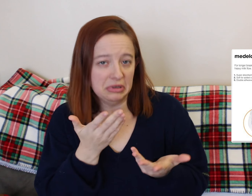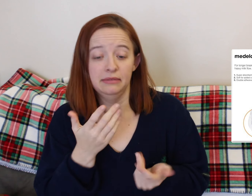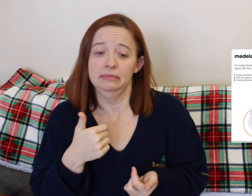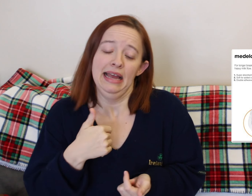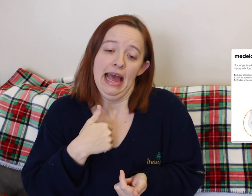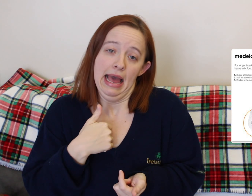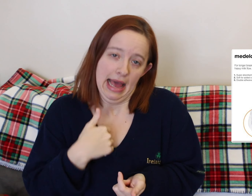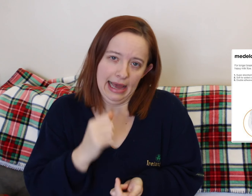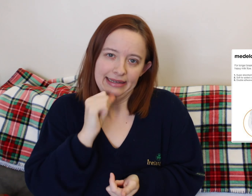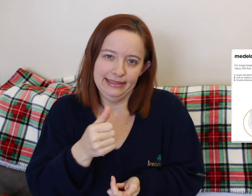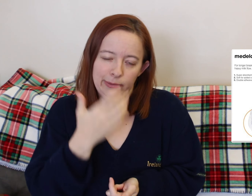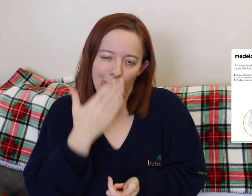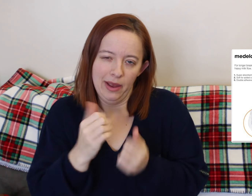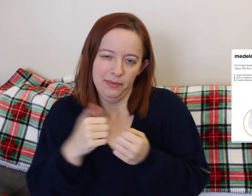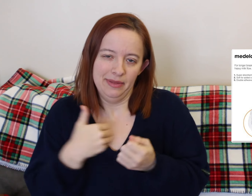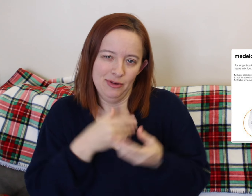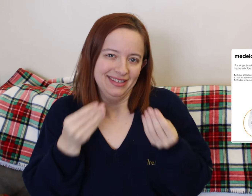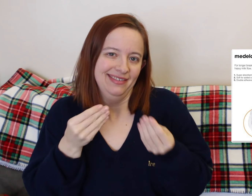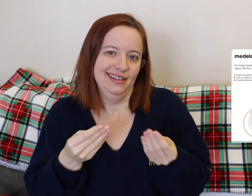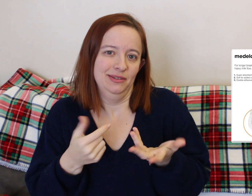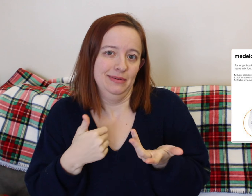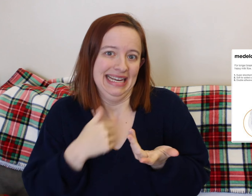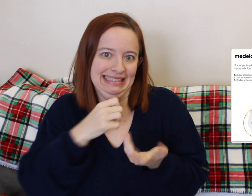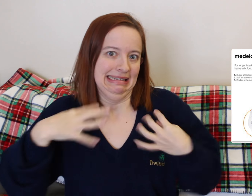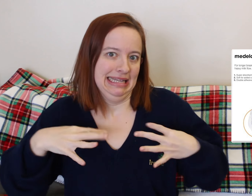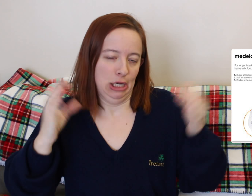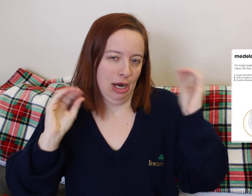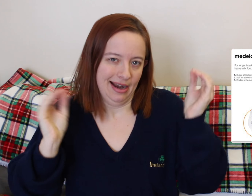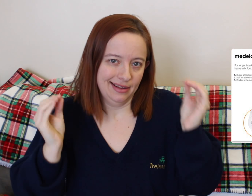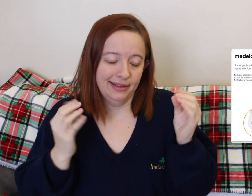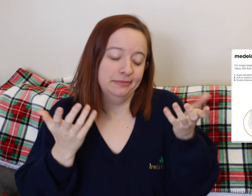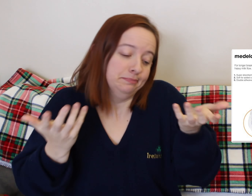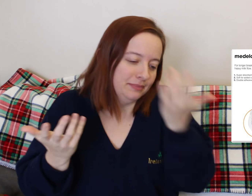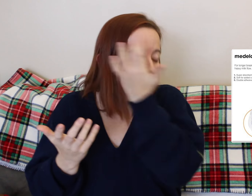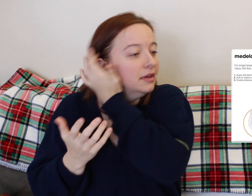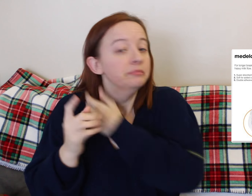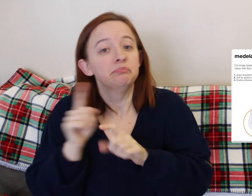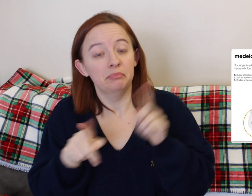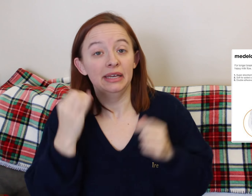I didn't care. Um, so again I would not bring them, but again that's up to you.